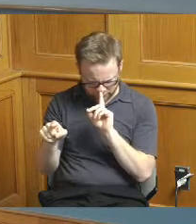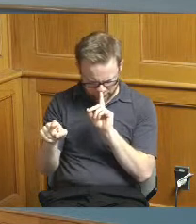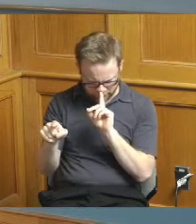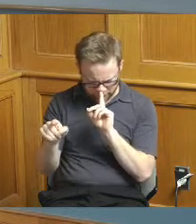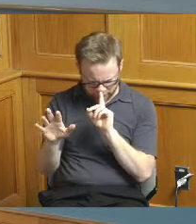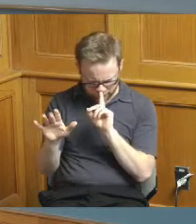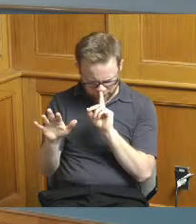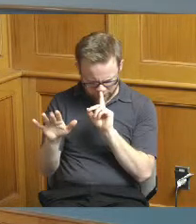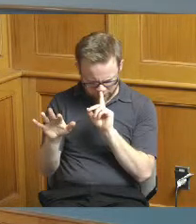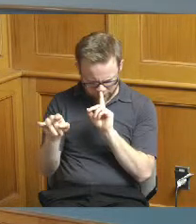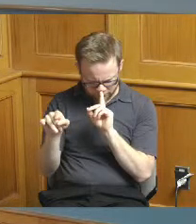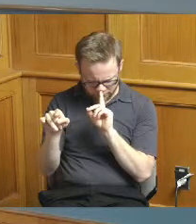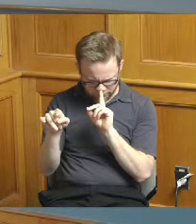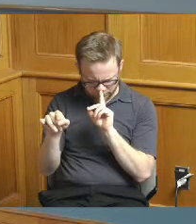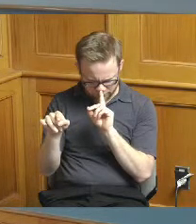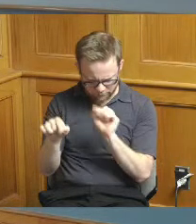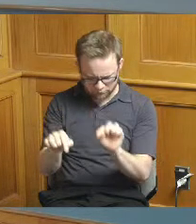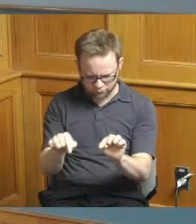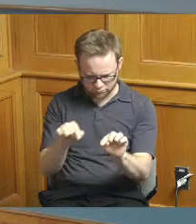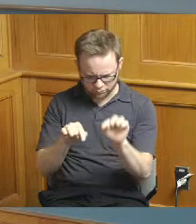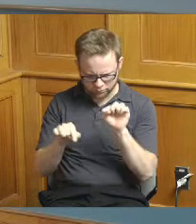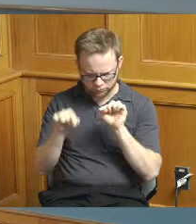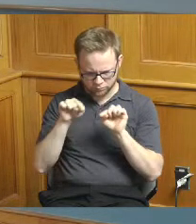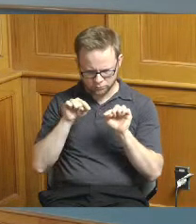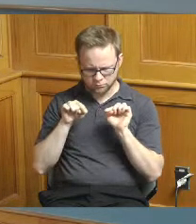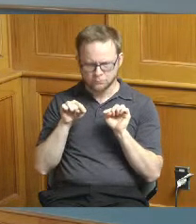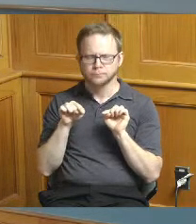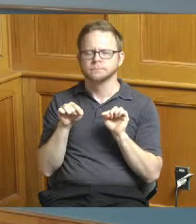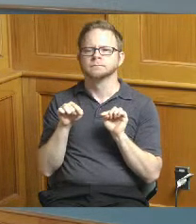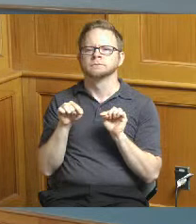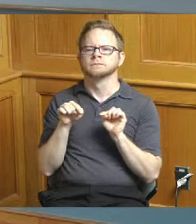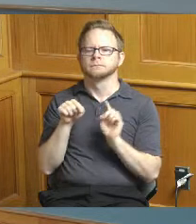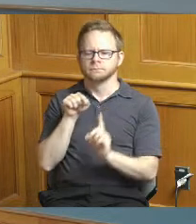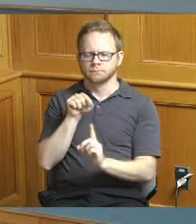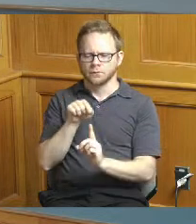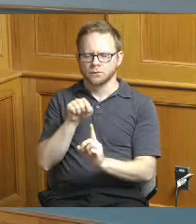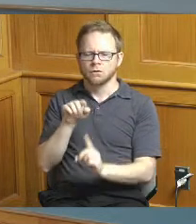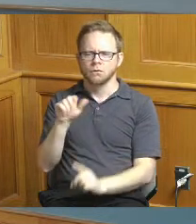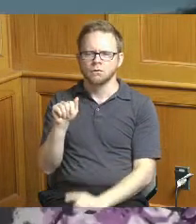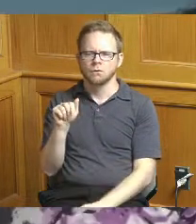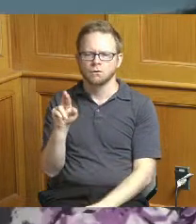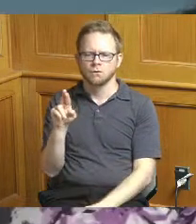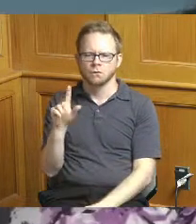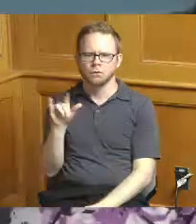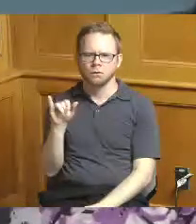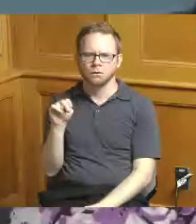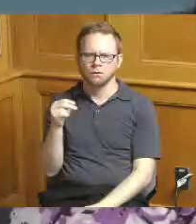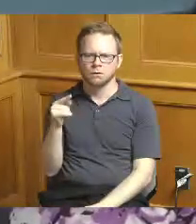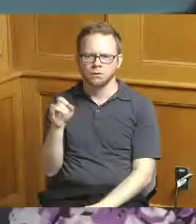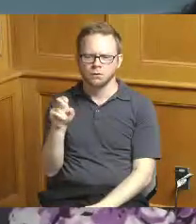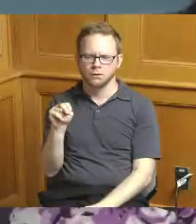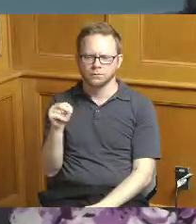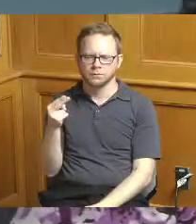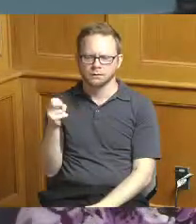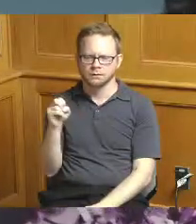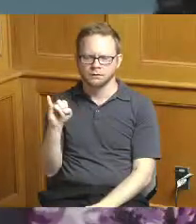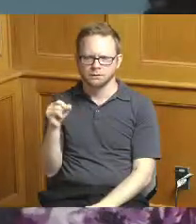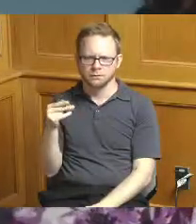I want to go to so Arlington Heights I want to make sure I'm following this correct so there's